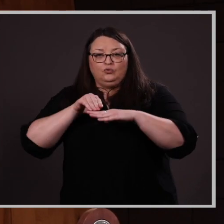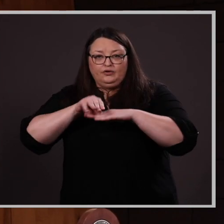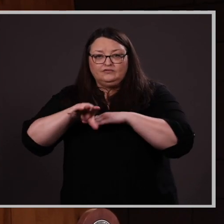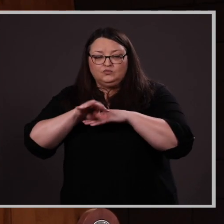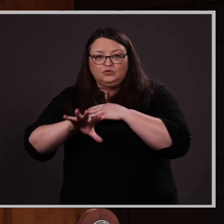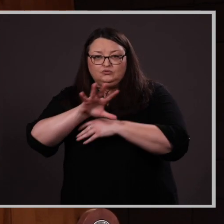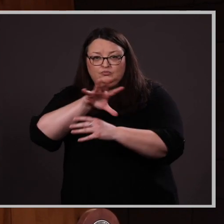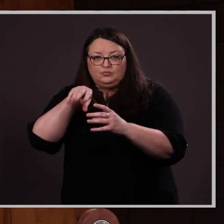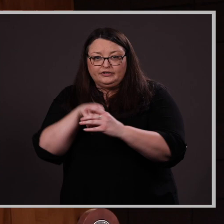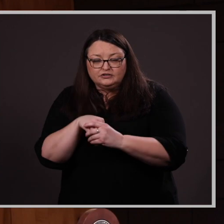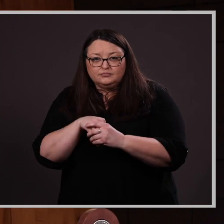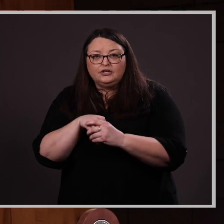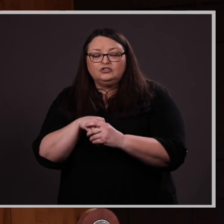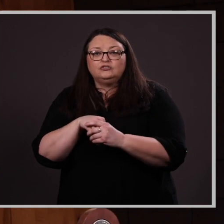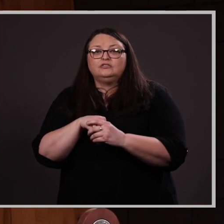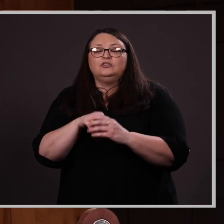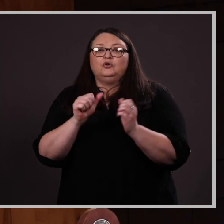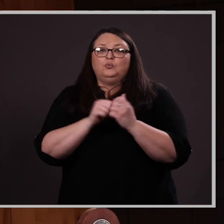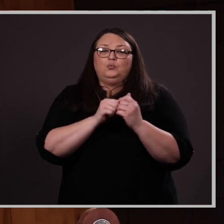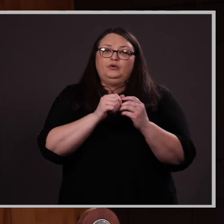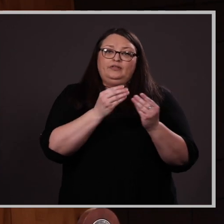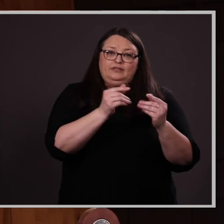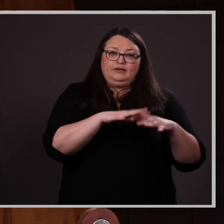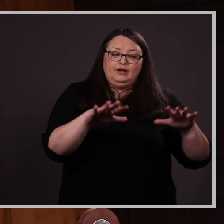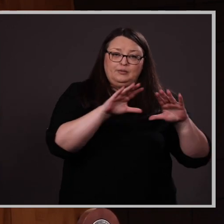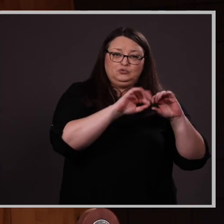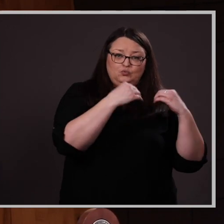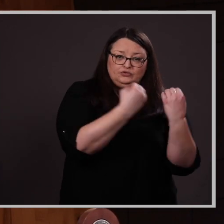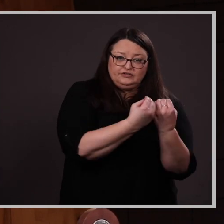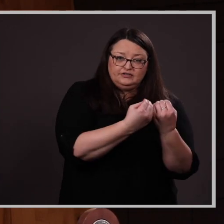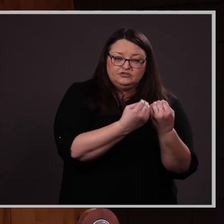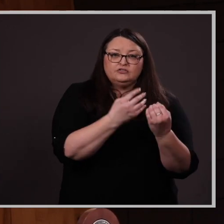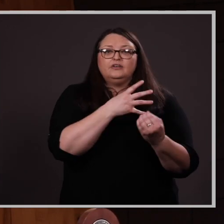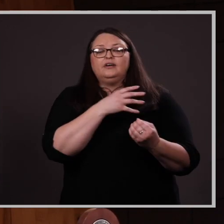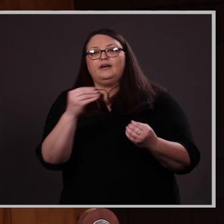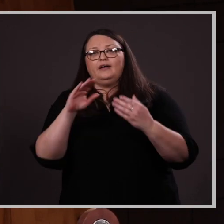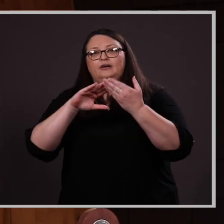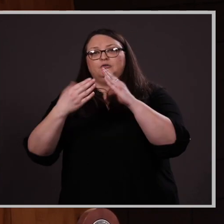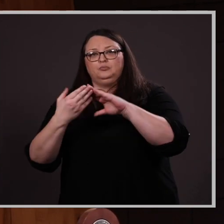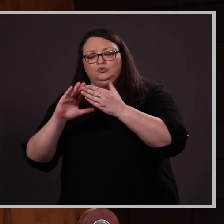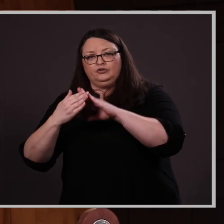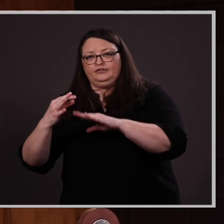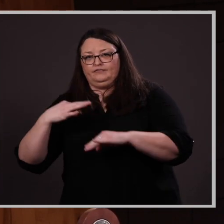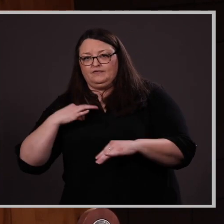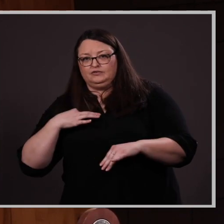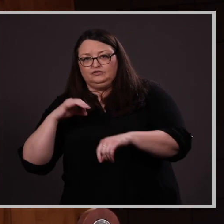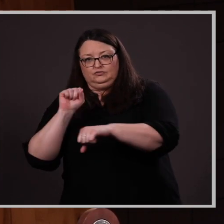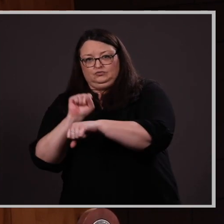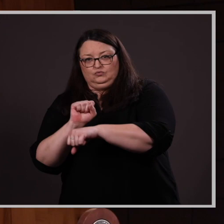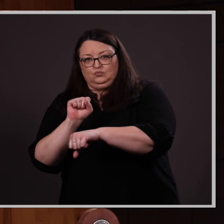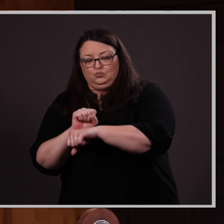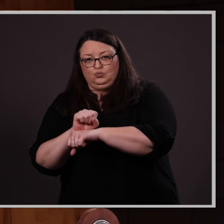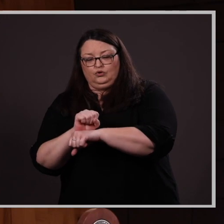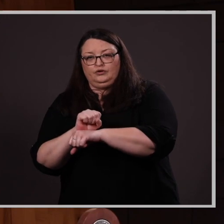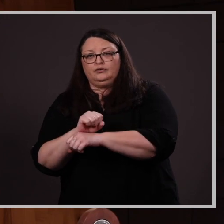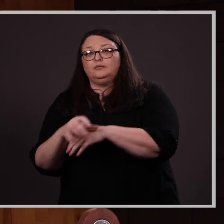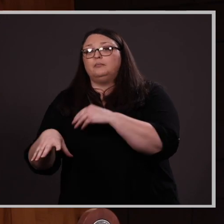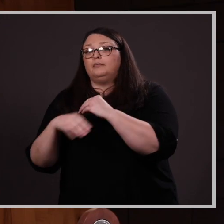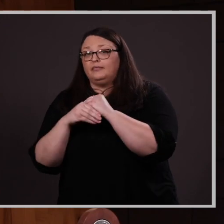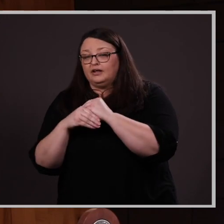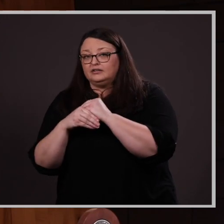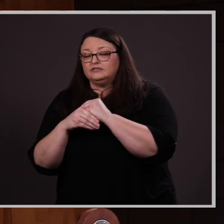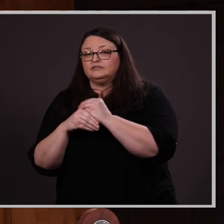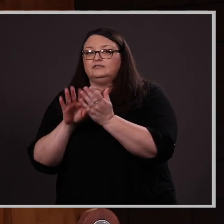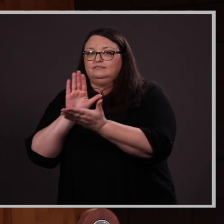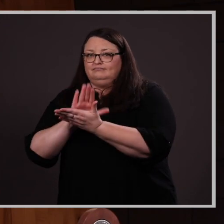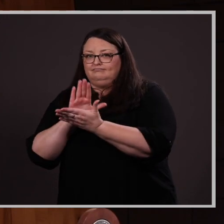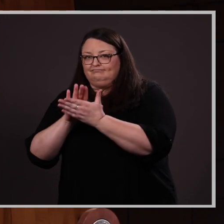participation in campus organizations and community volunteer work, in addition to scholarly